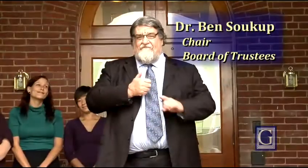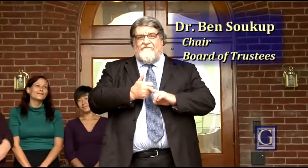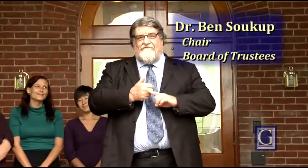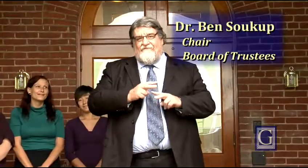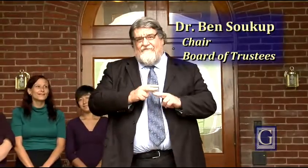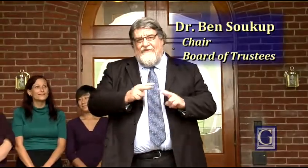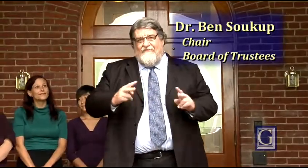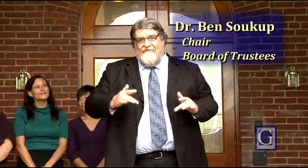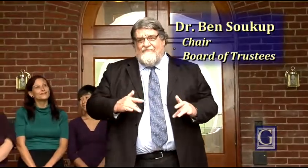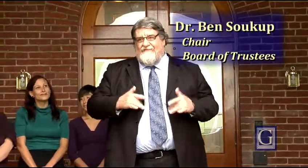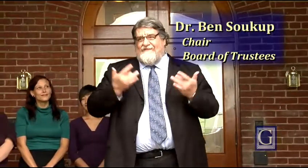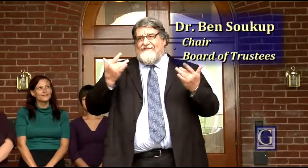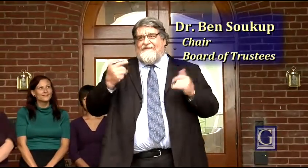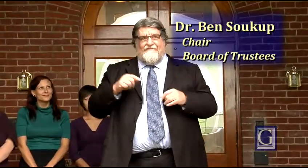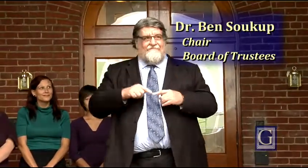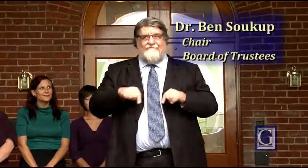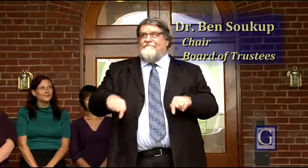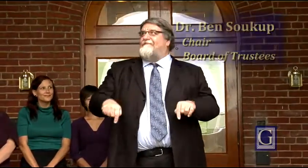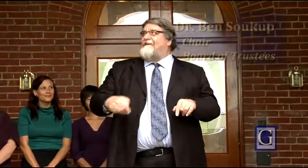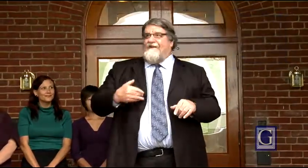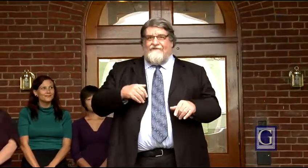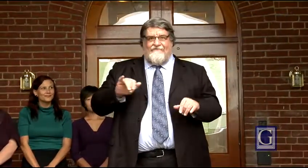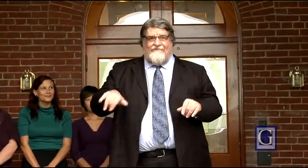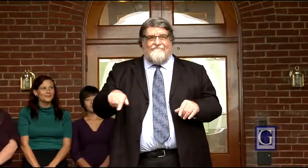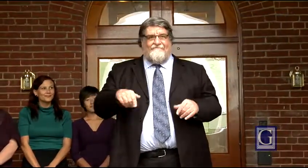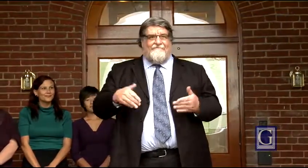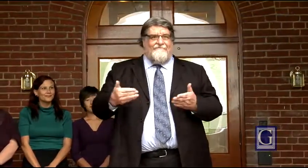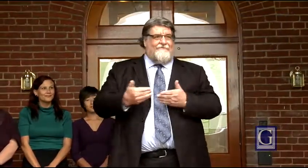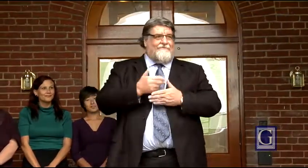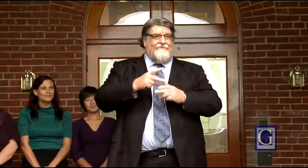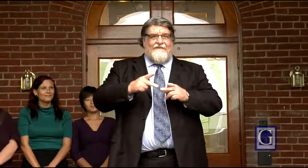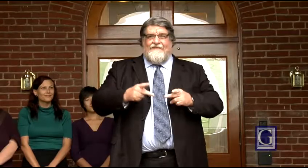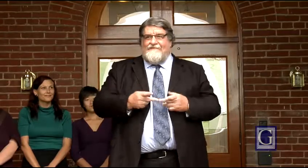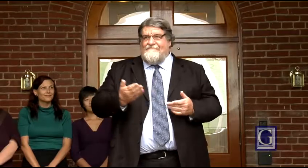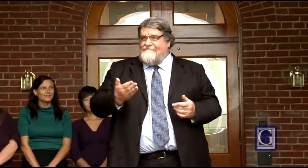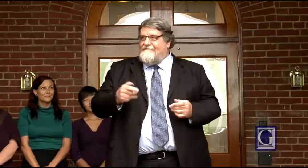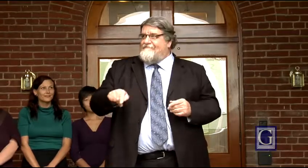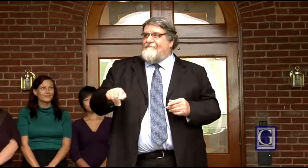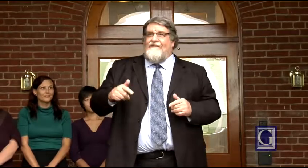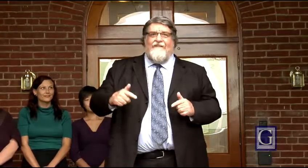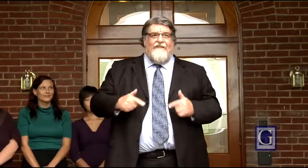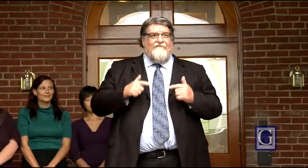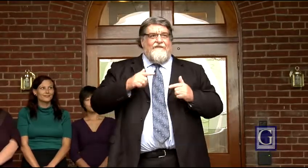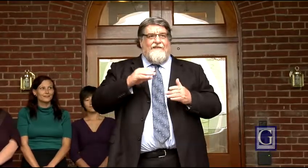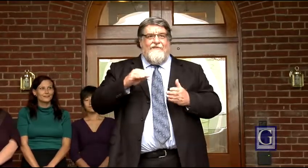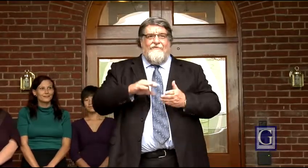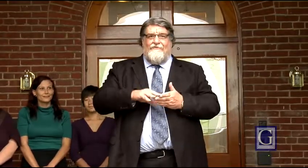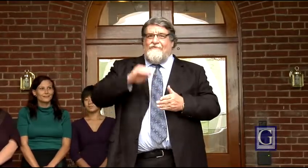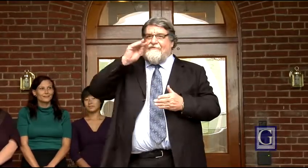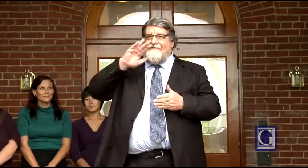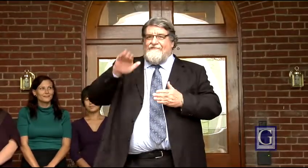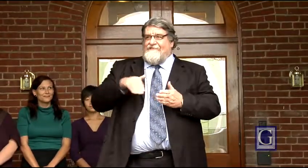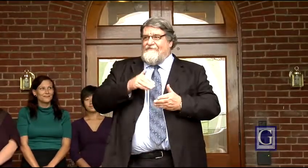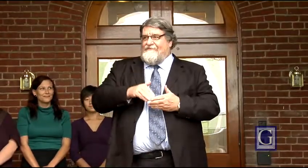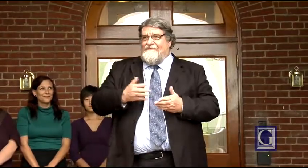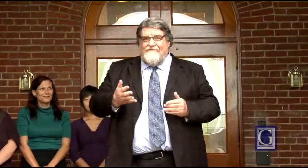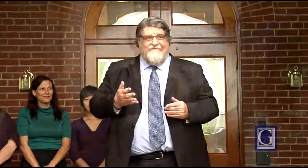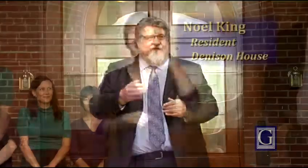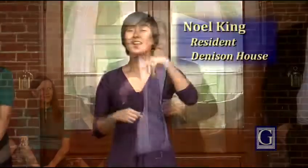The Board of Trustees is so thrilled to have this new place, this living and learning center here.